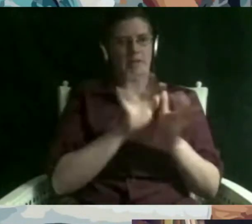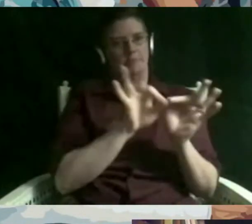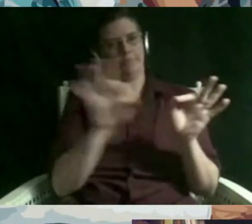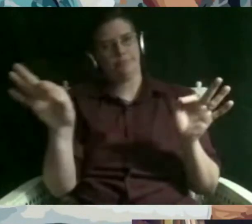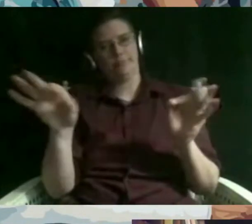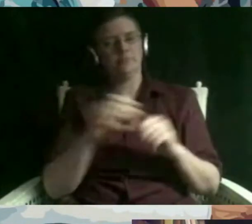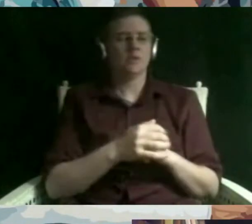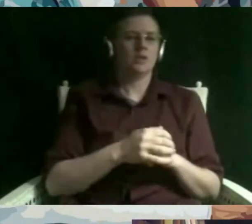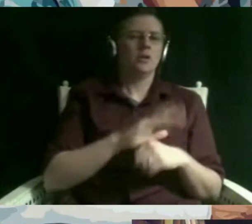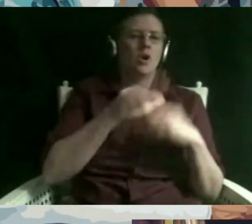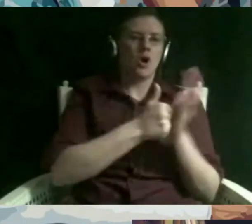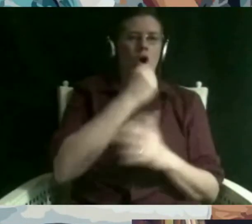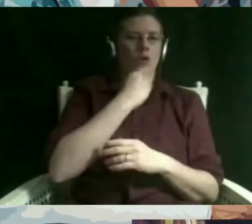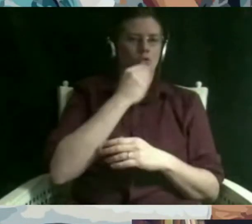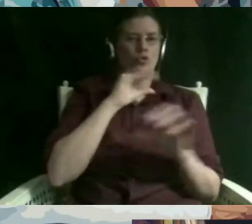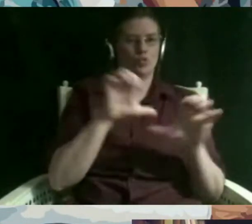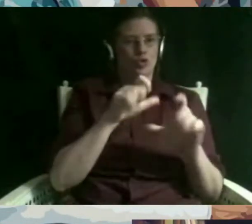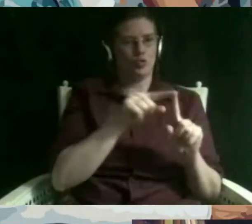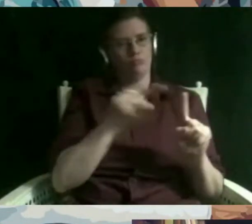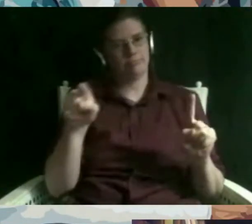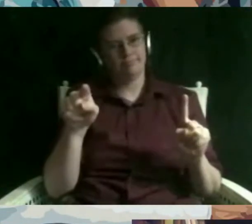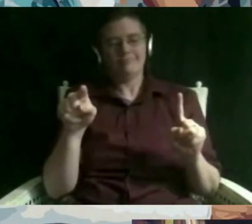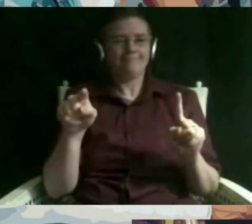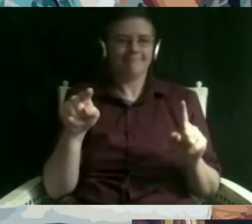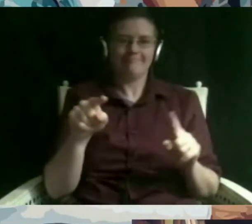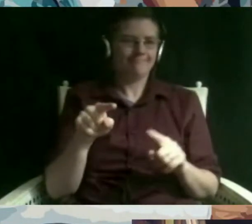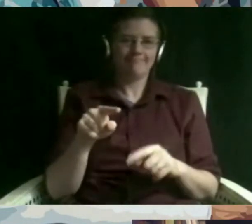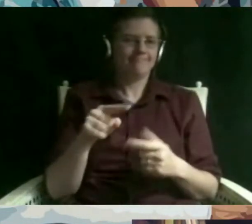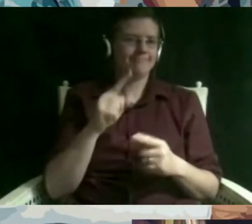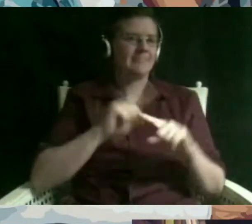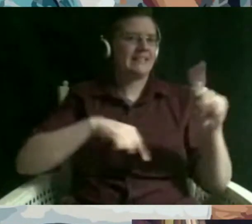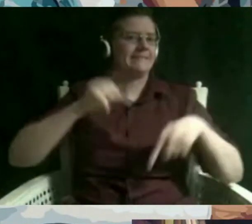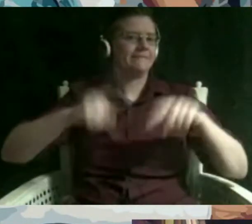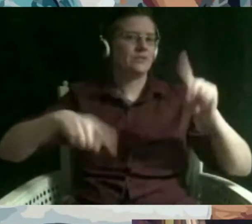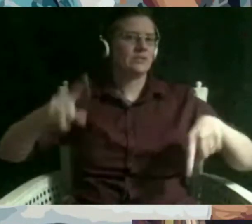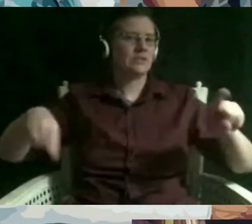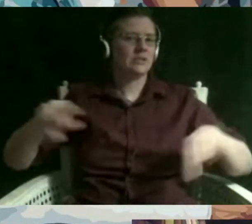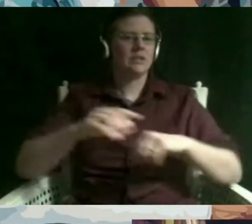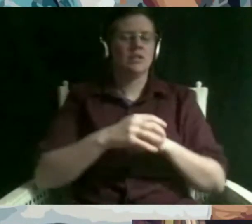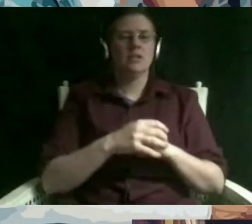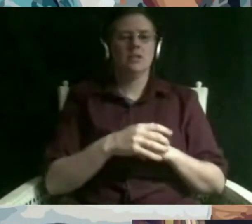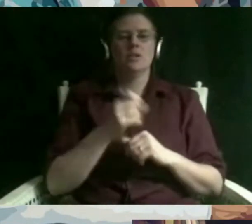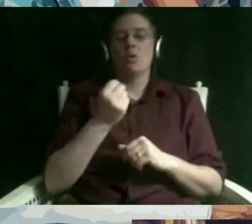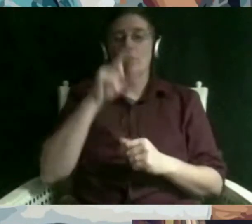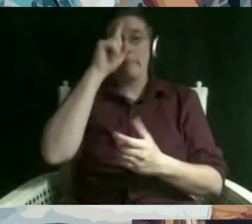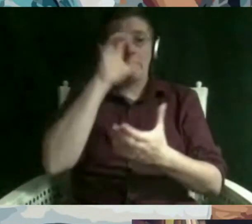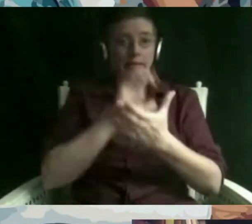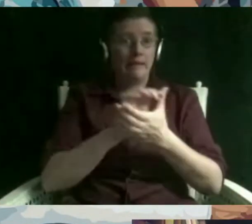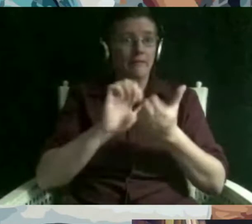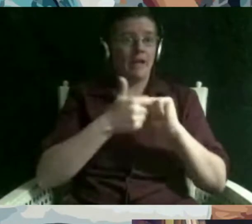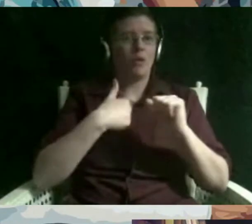because it really differs even in terms of belief the way that i conceive of the divine um looks